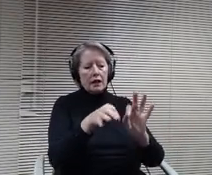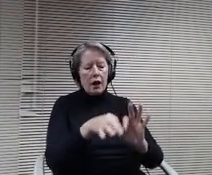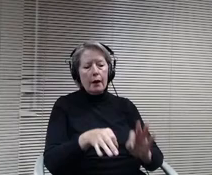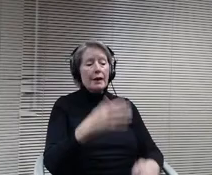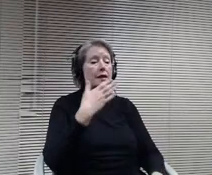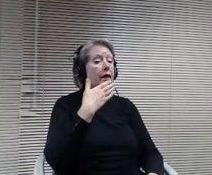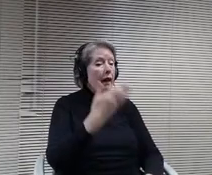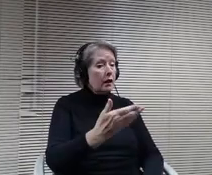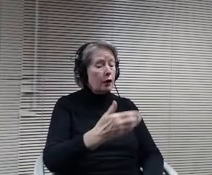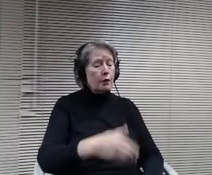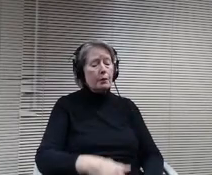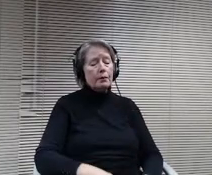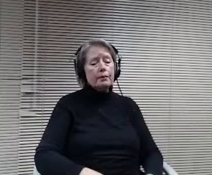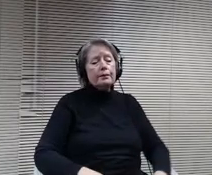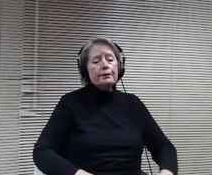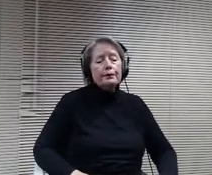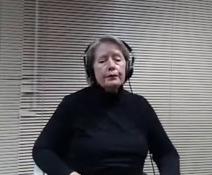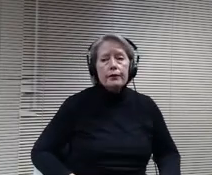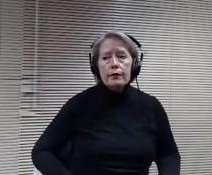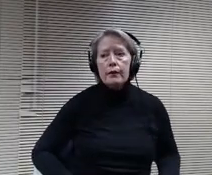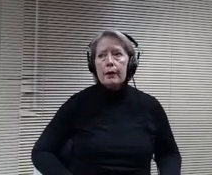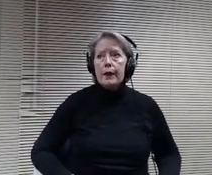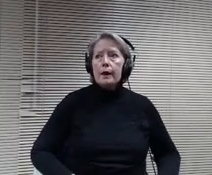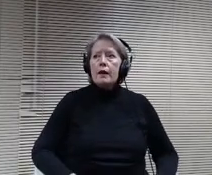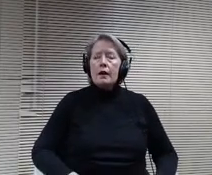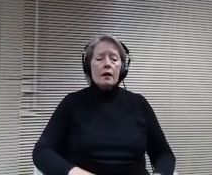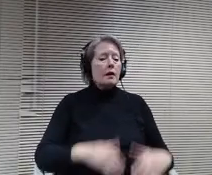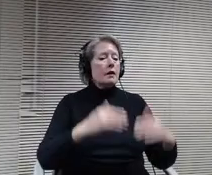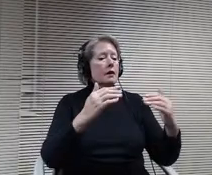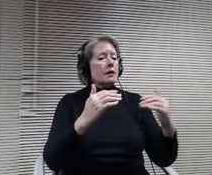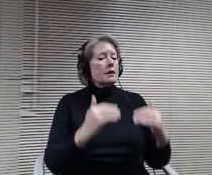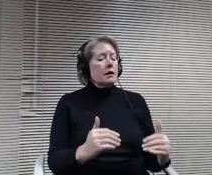Great moving on. We'll move. As Katie said, this is an